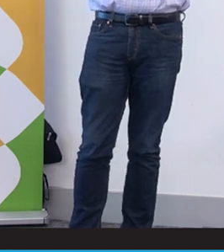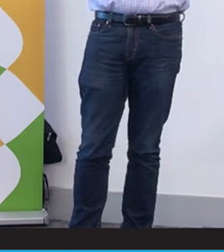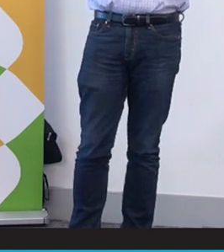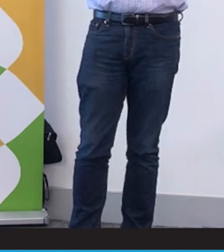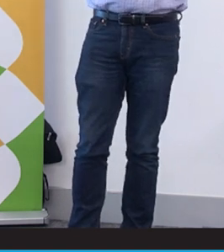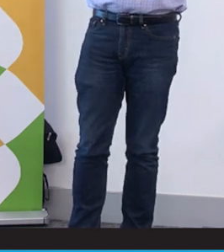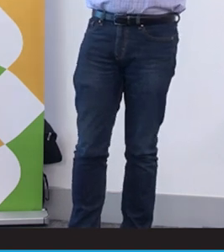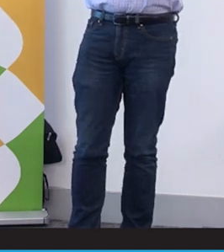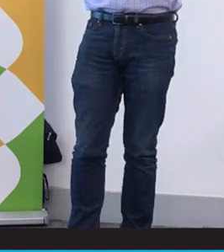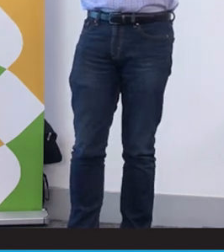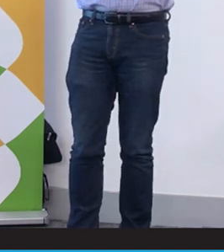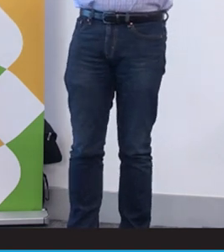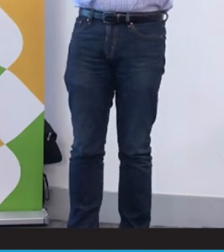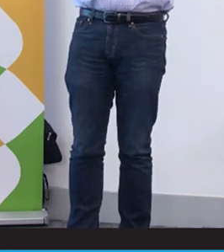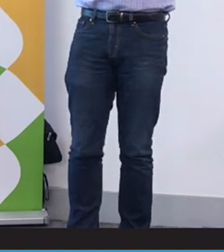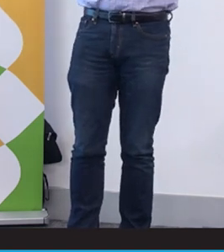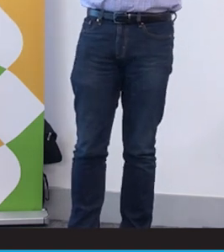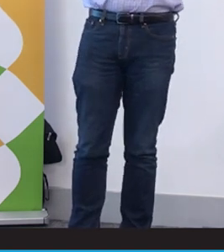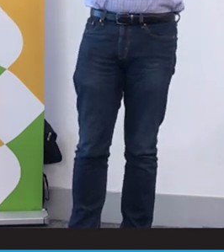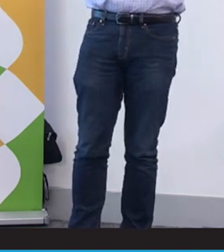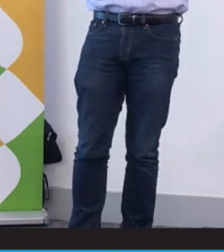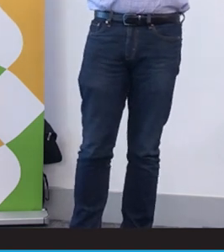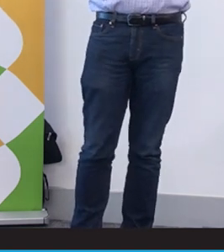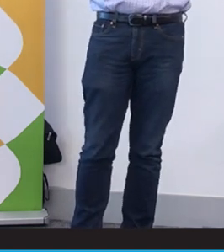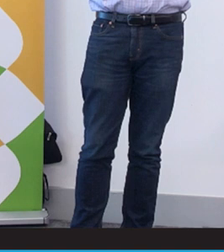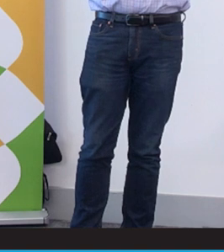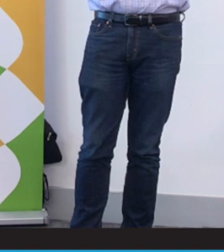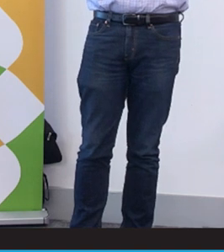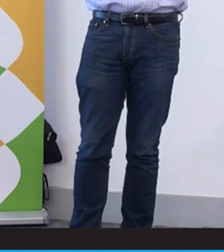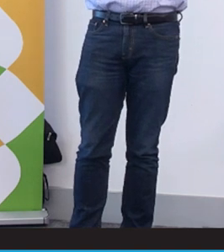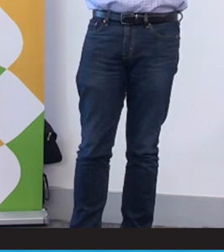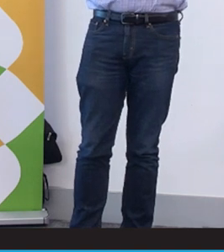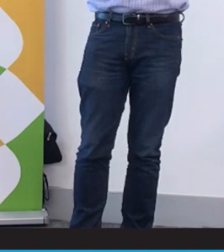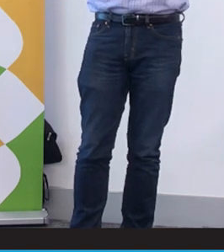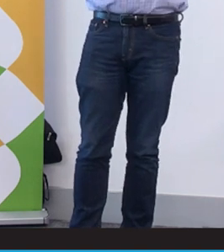So there is a lot of prominence about of disability in the news and in the media